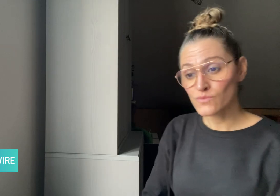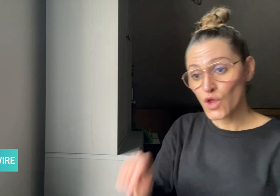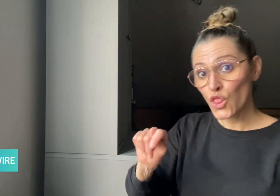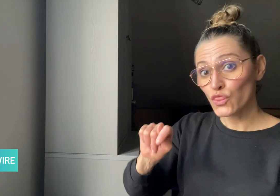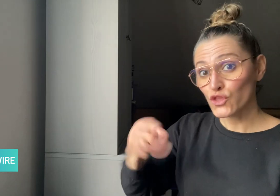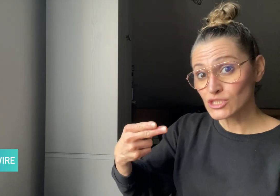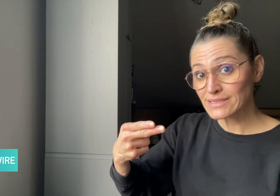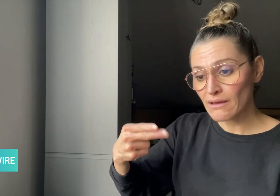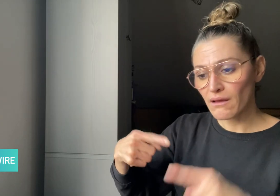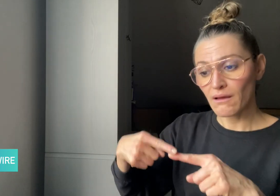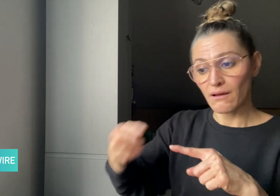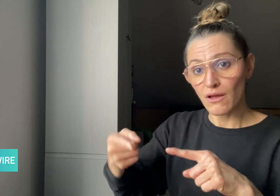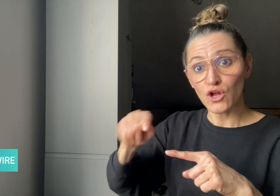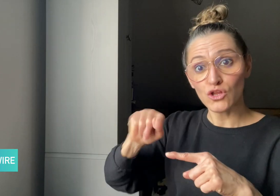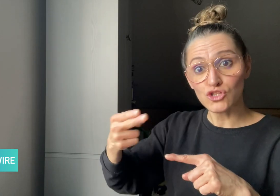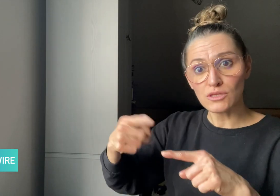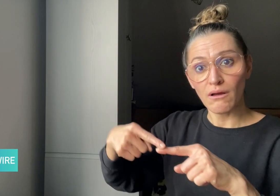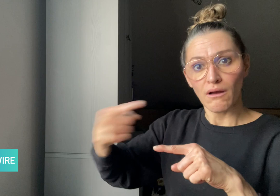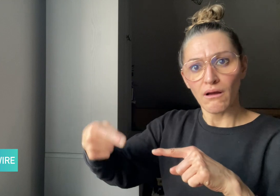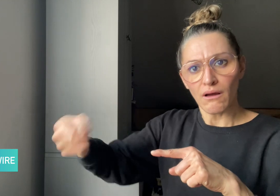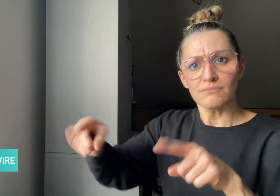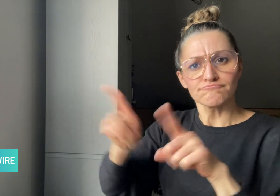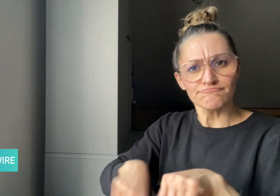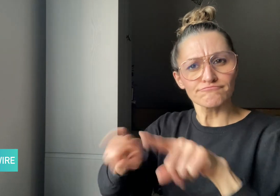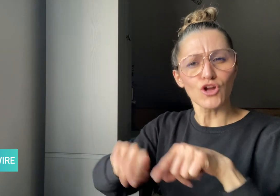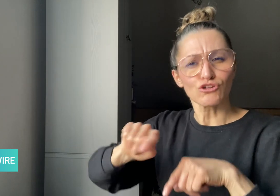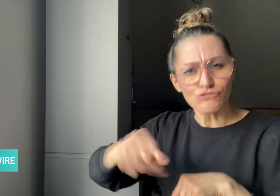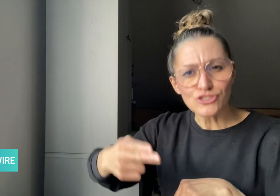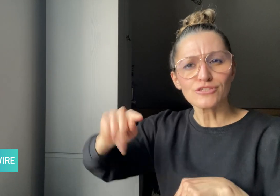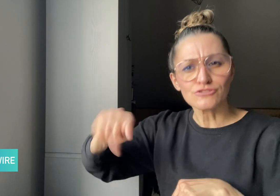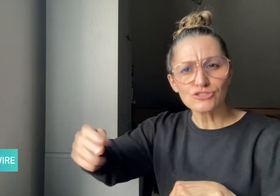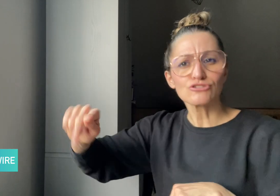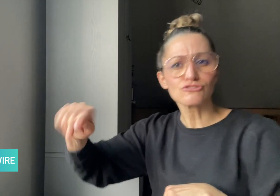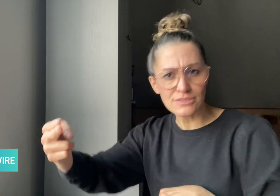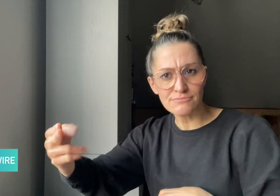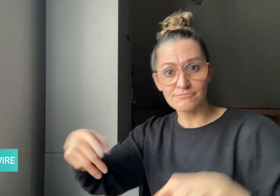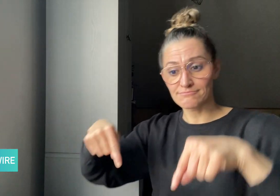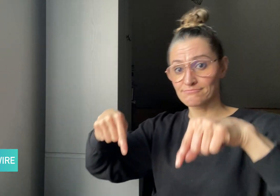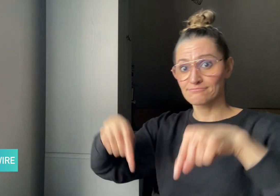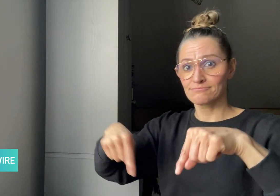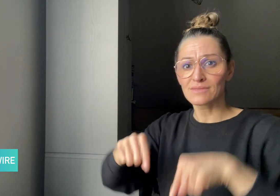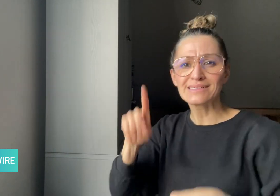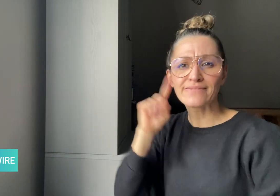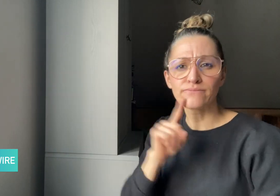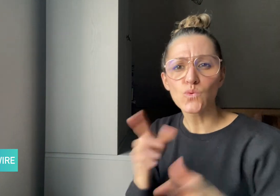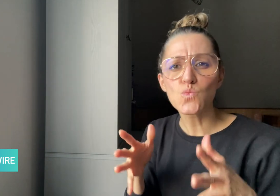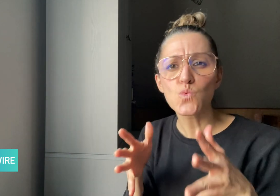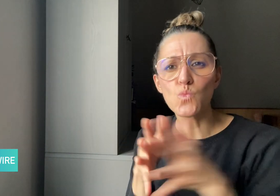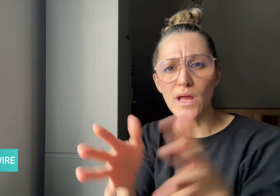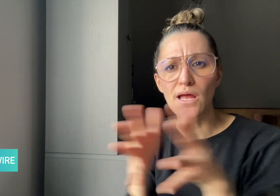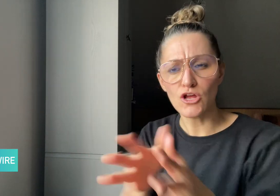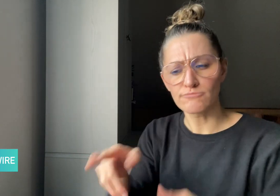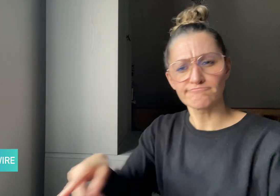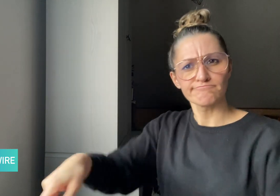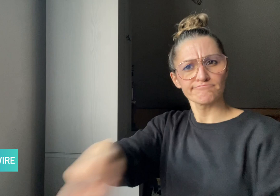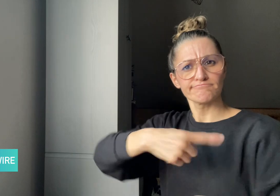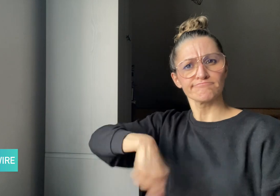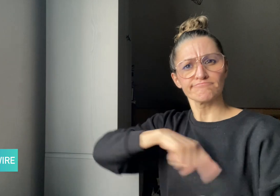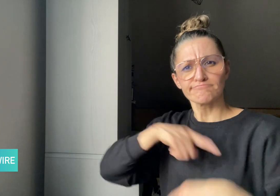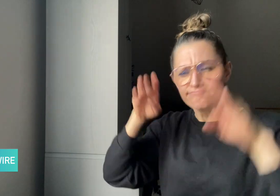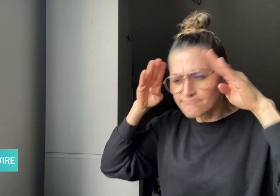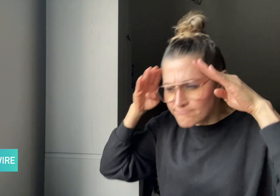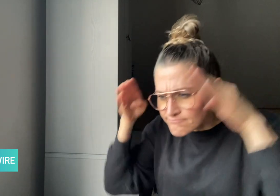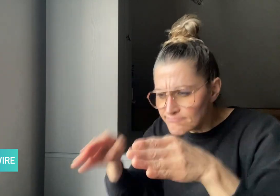Every Thursday on DeafWire, we focus on one topic that impacts